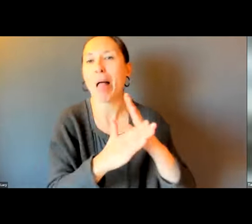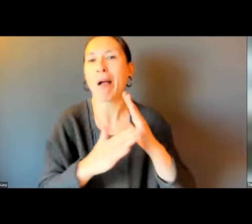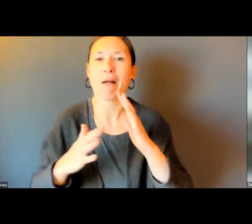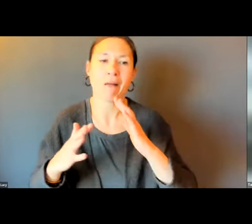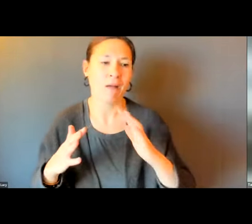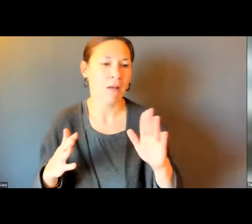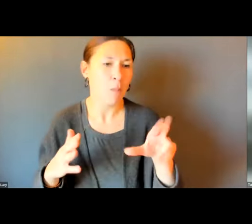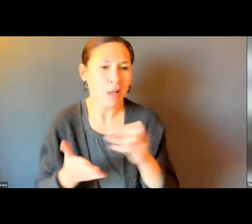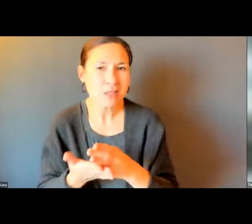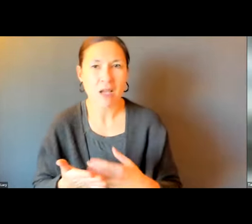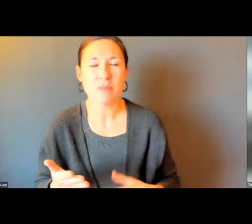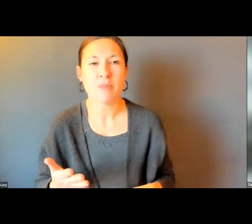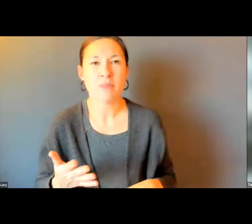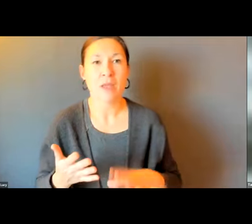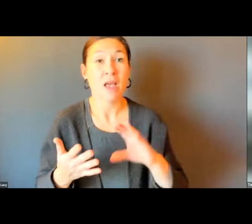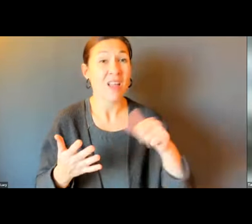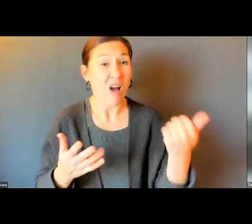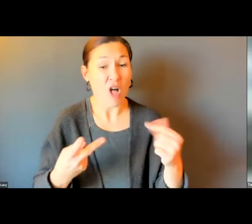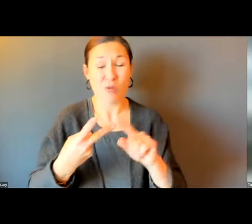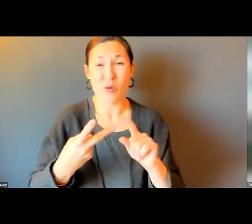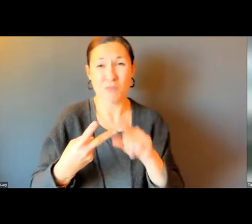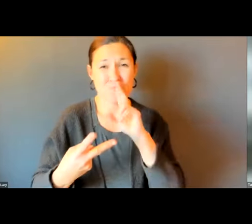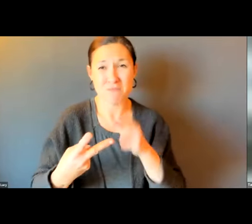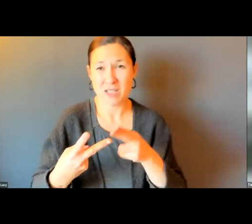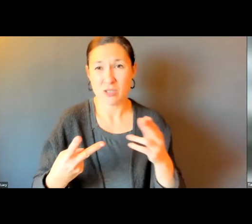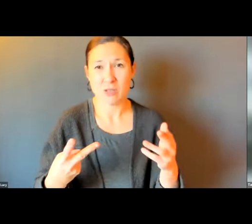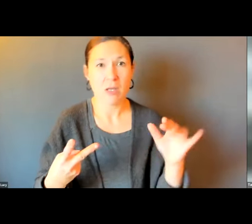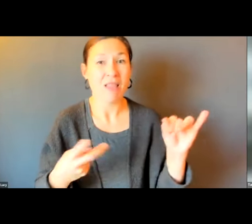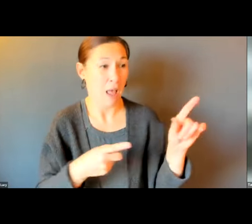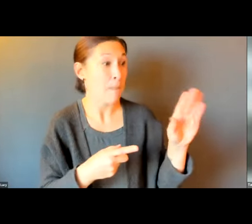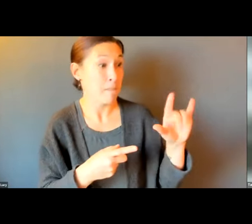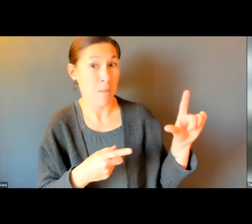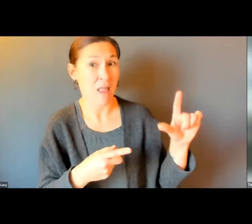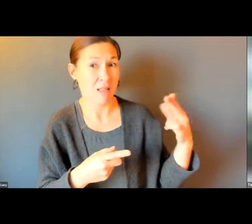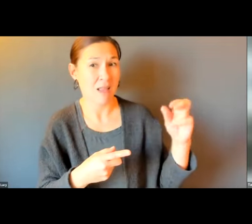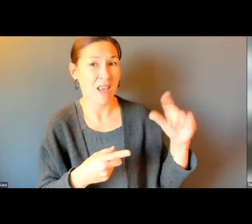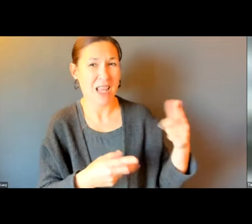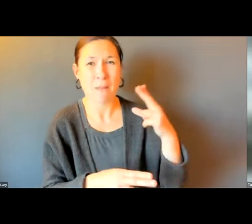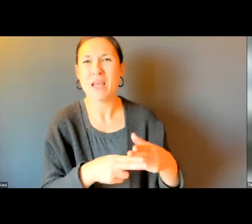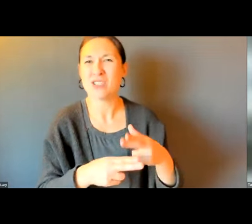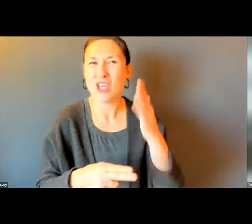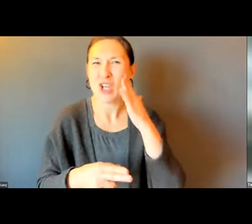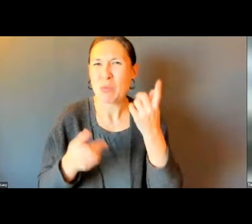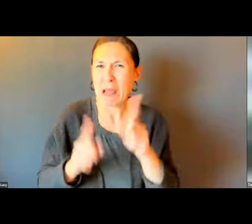ALL THE OTHER ISSUES, BIKE RACKS, THINGS THAT JOANNE AND TOM TALKED ABOUT AND OTHERS. NEXT THING I'D SAY IS WHAT